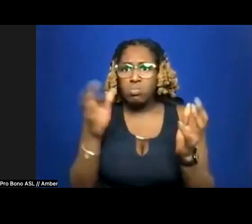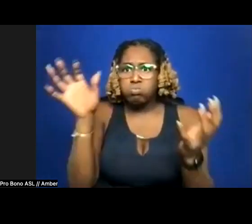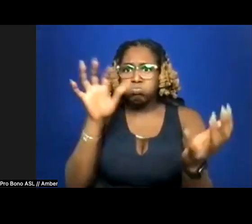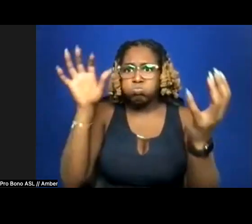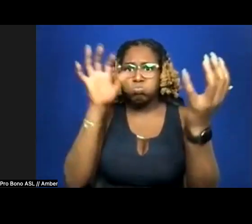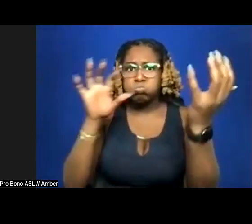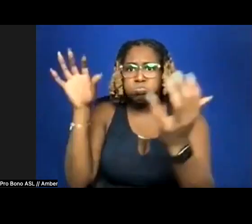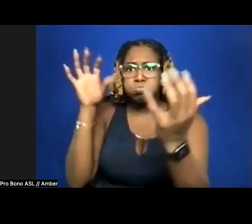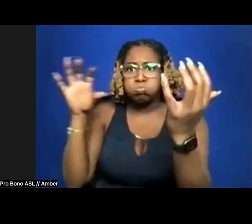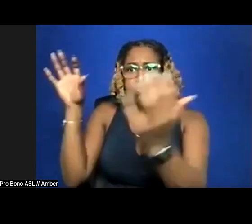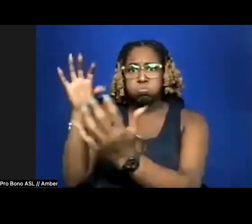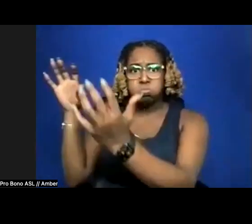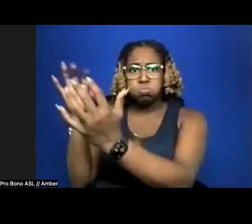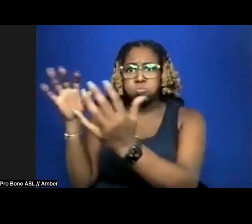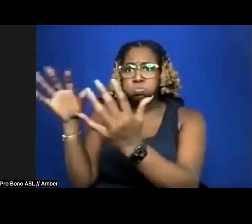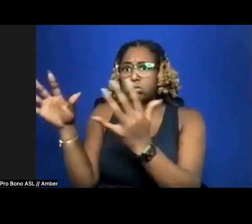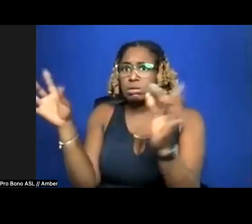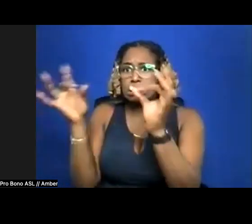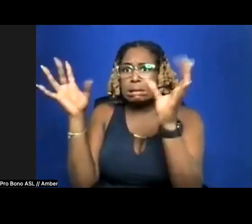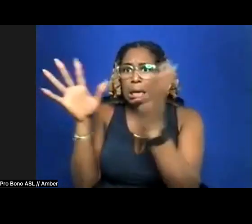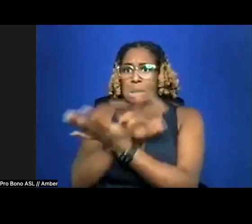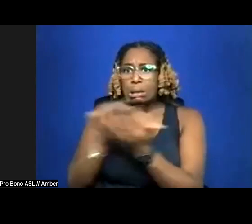There's destruction, my parents are in the other room. And I